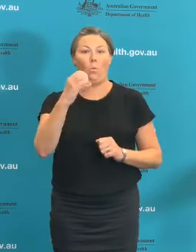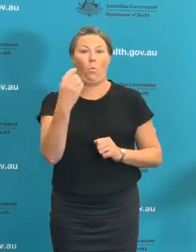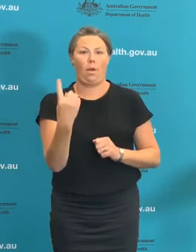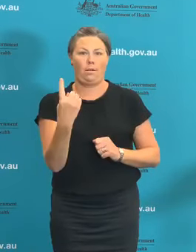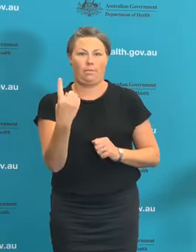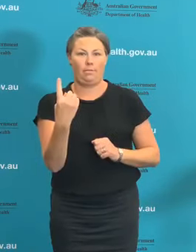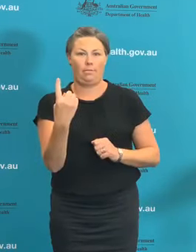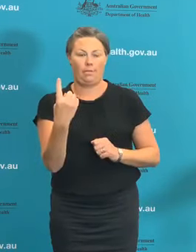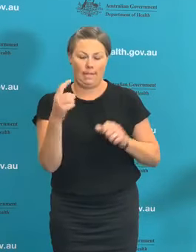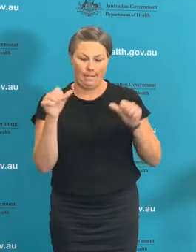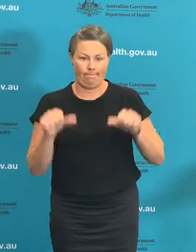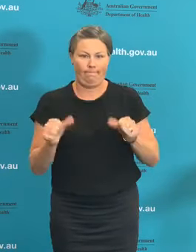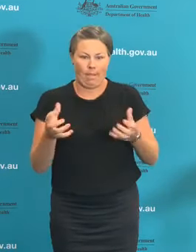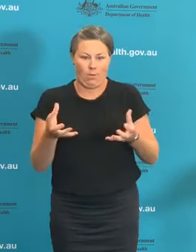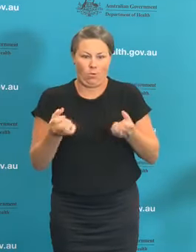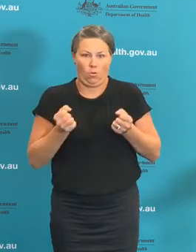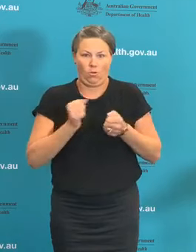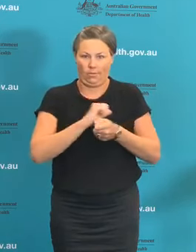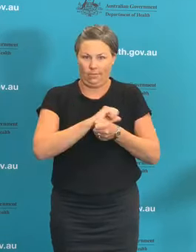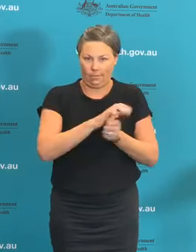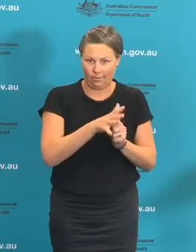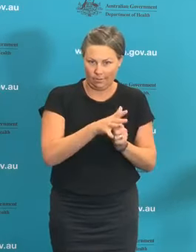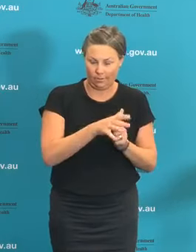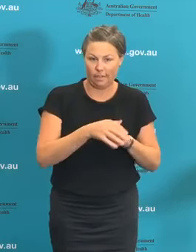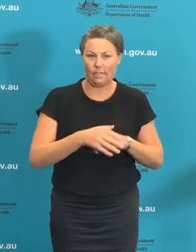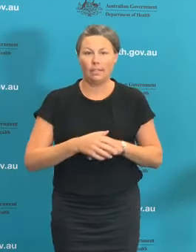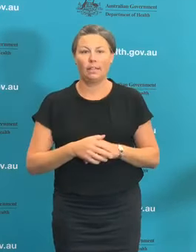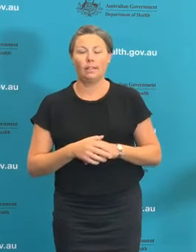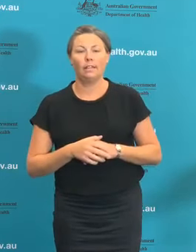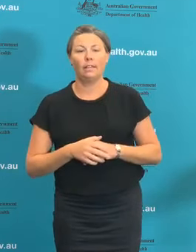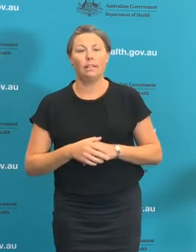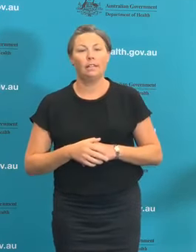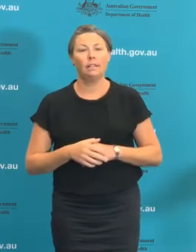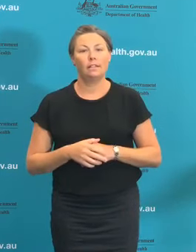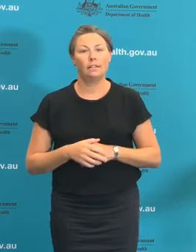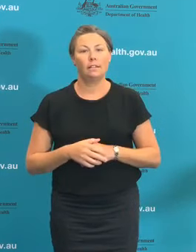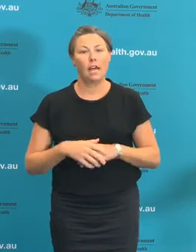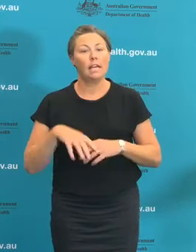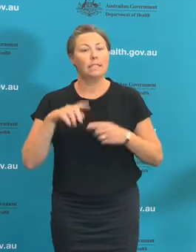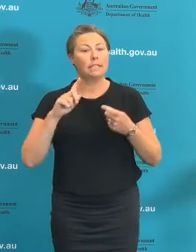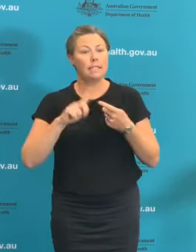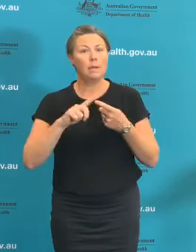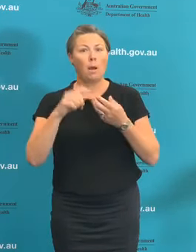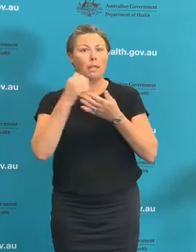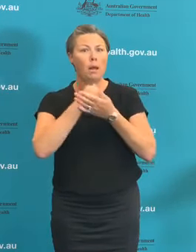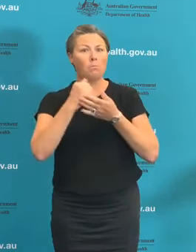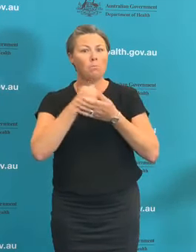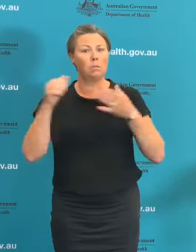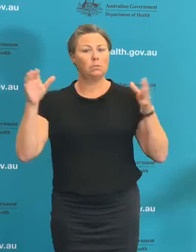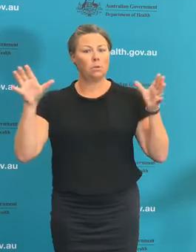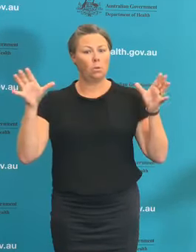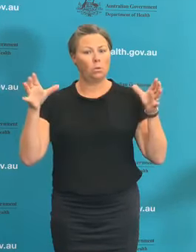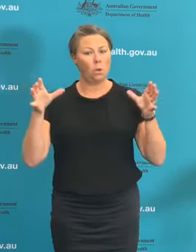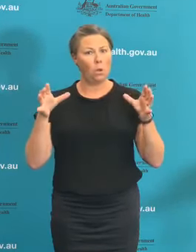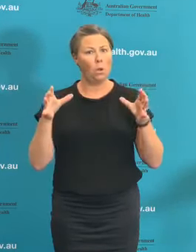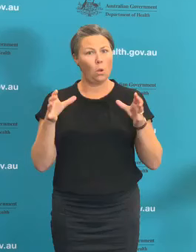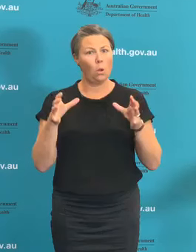We've continued to have a low number over the past 24 hours of only 12